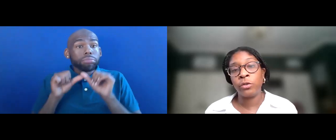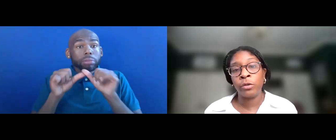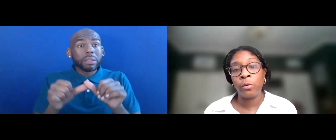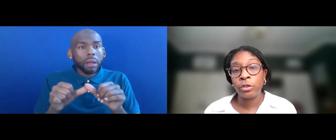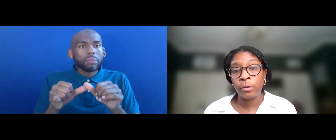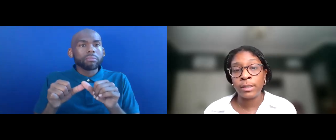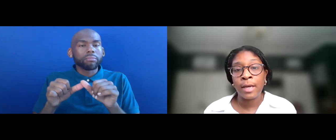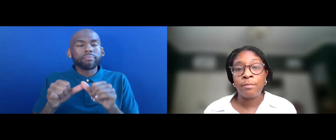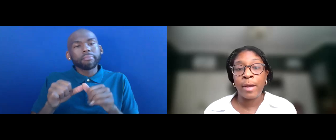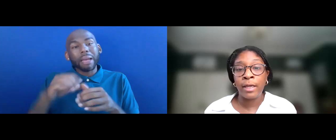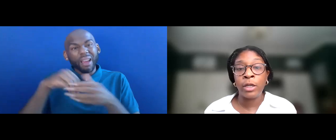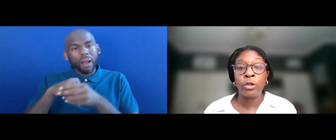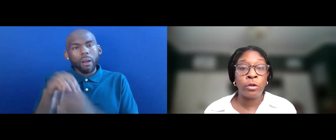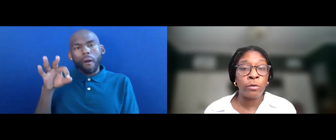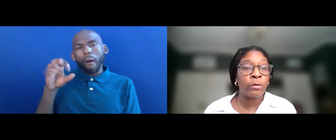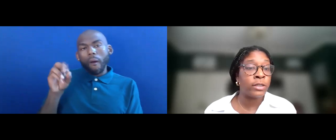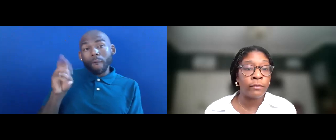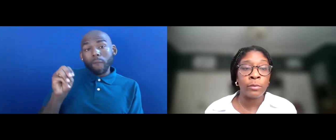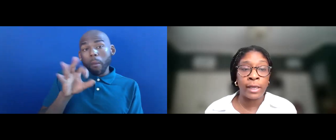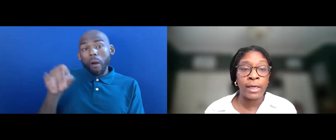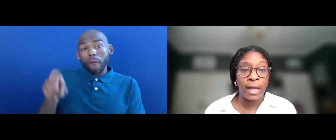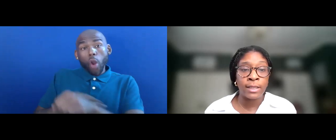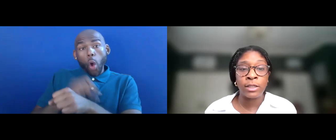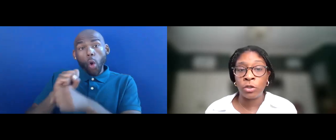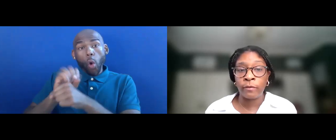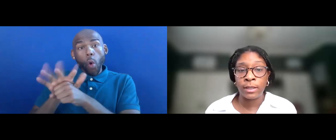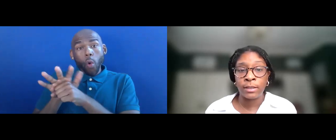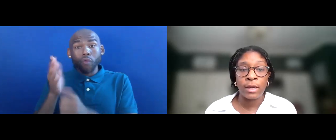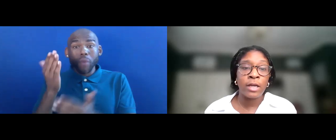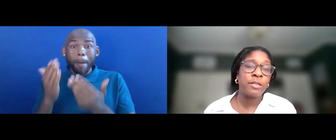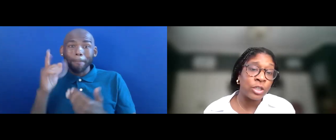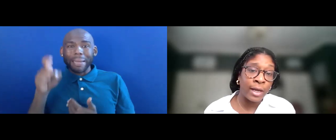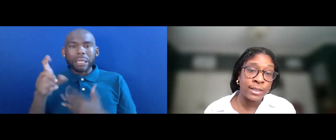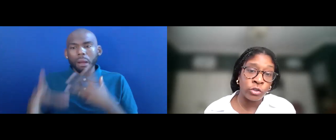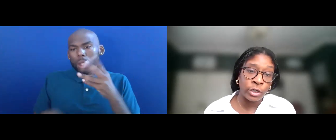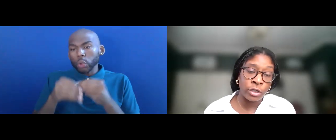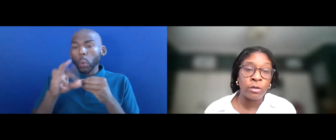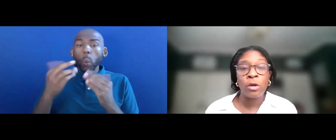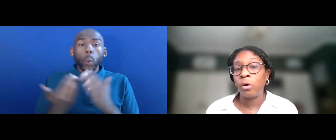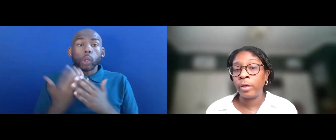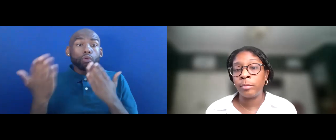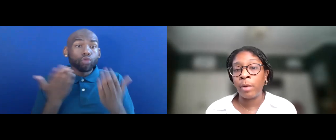STUDENTS OR CHILDREN MAY NEED NEW OR DIFFERENT RELATED AIDS AND SERVICES, SPECIALIZED INSTRUCTION OR REASONABLE